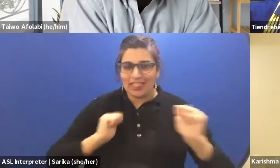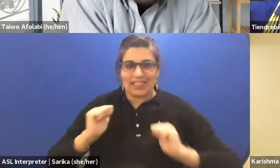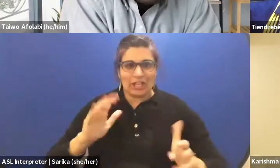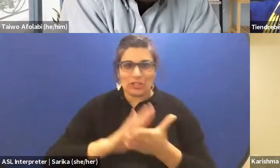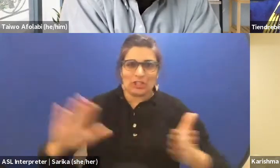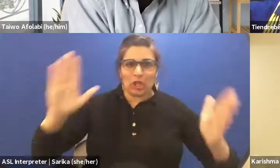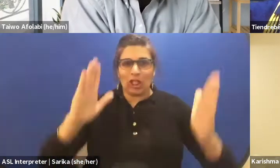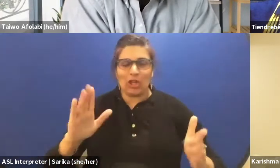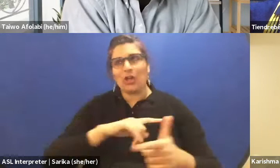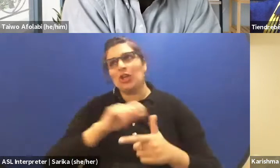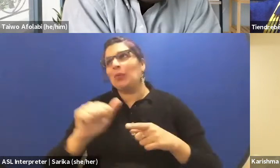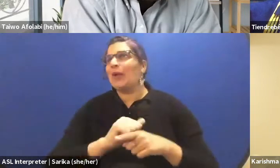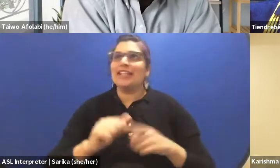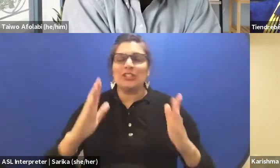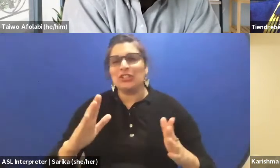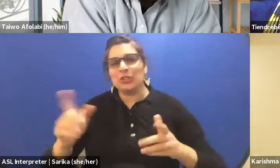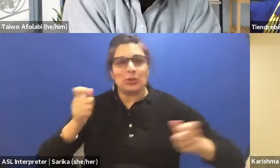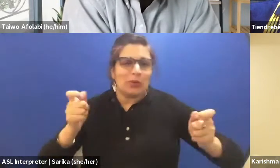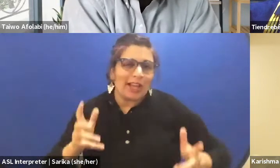practitioners, director, playwrights.